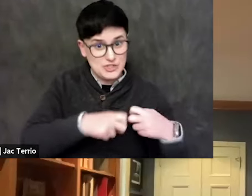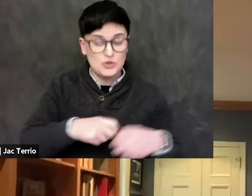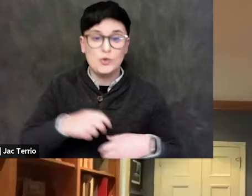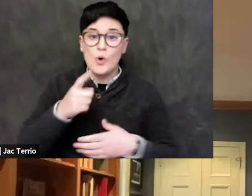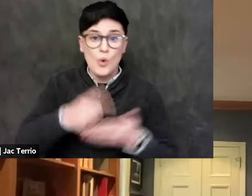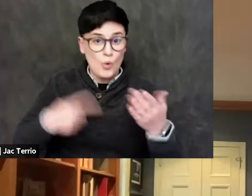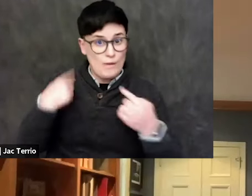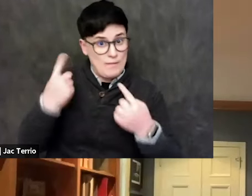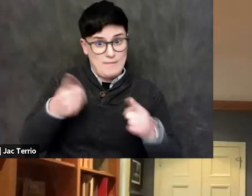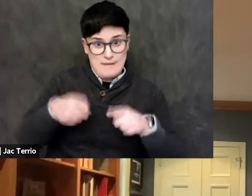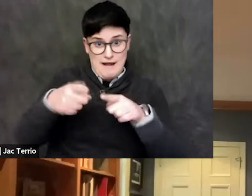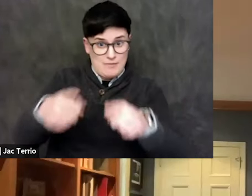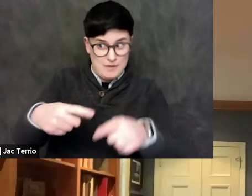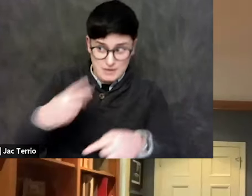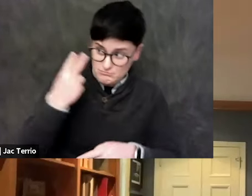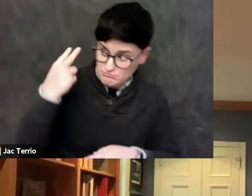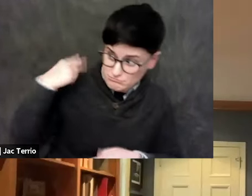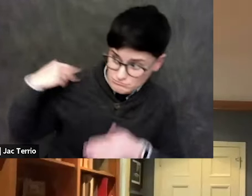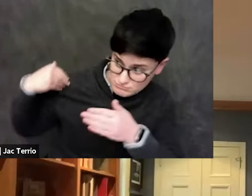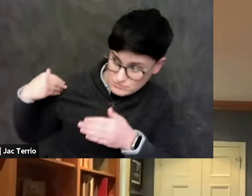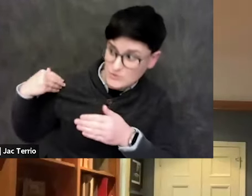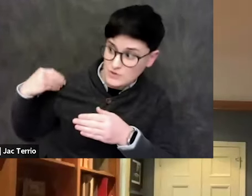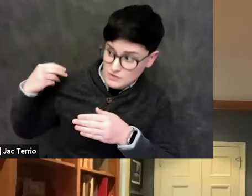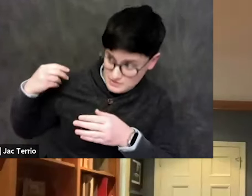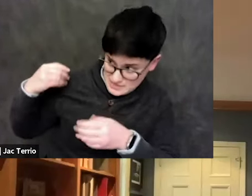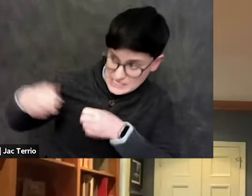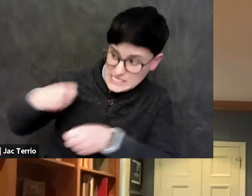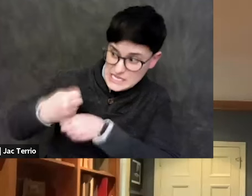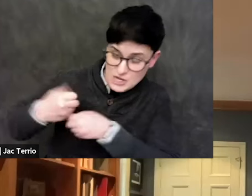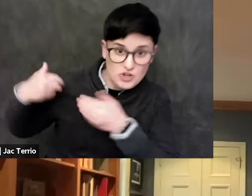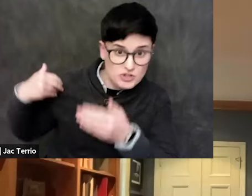for a number of years is this sort of binary view,